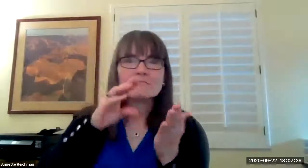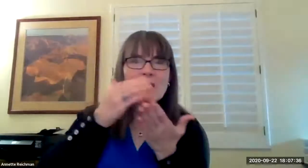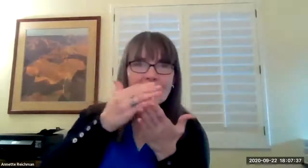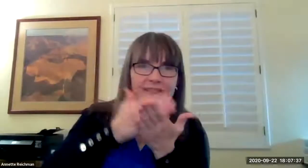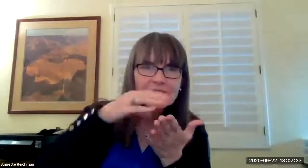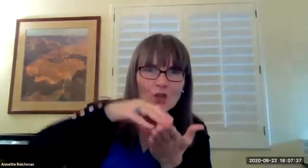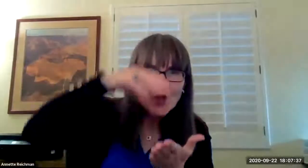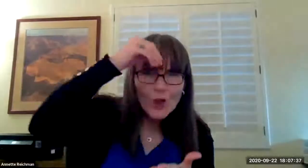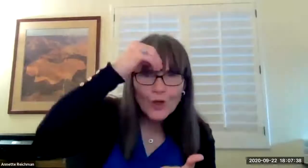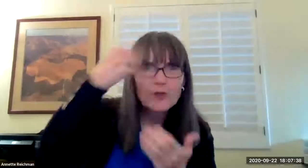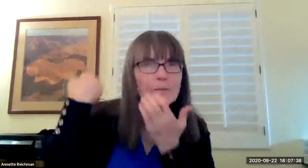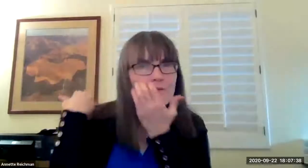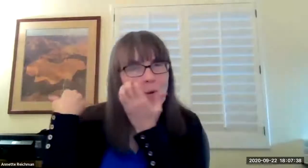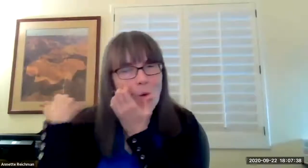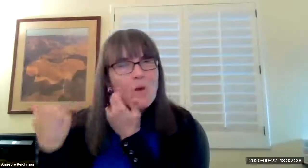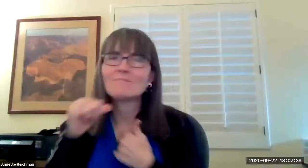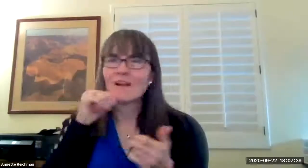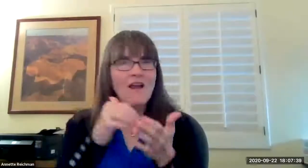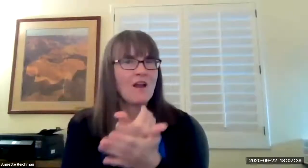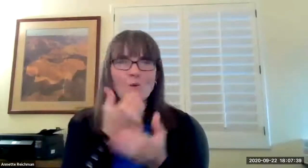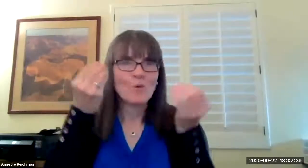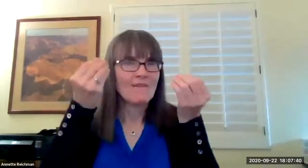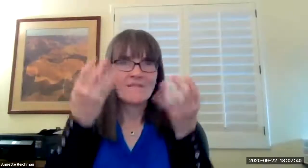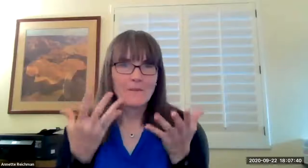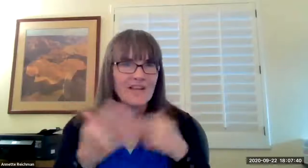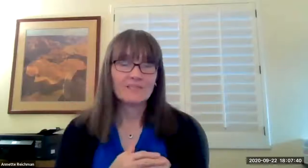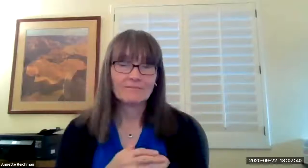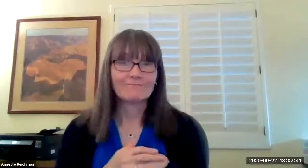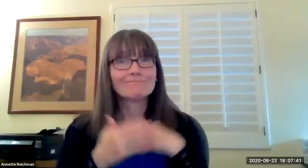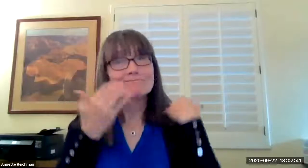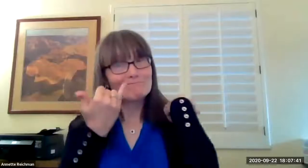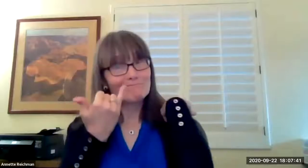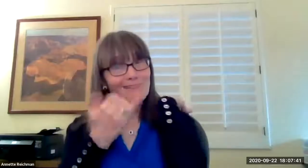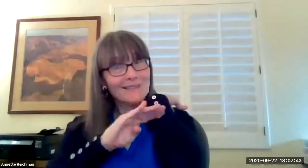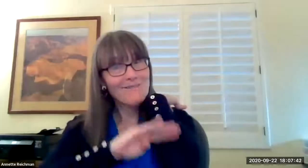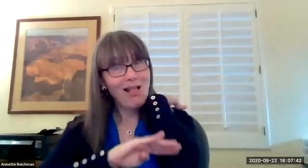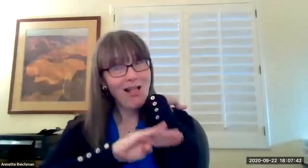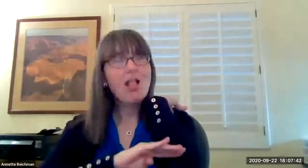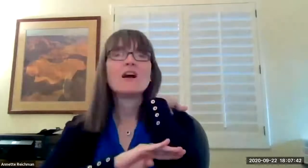just a repeat of our information just to